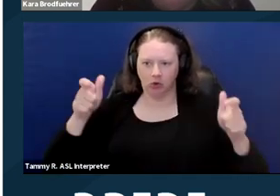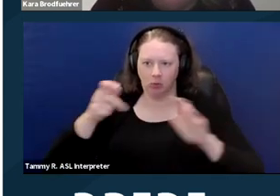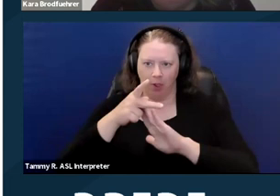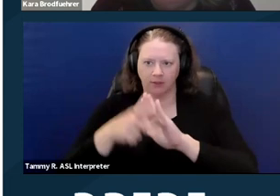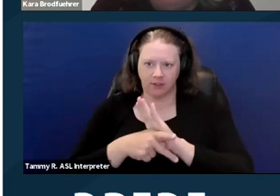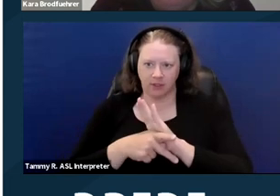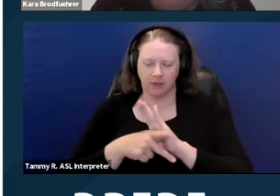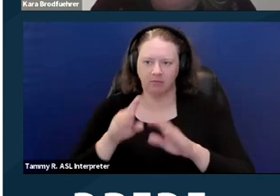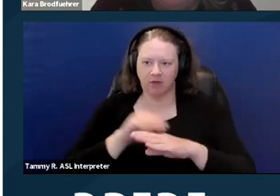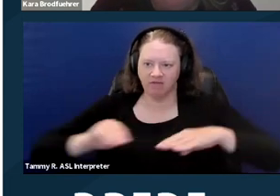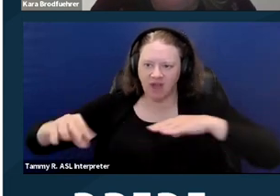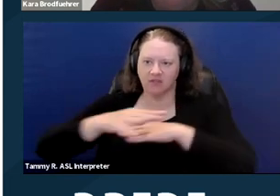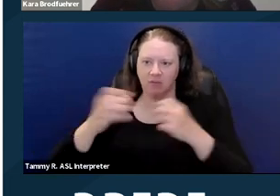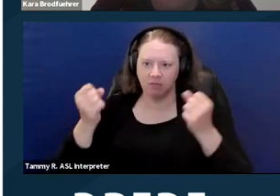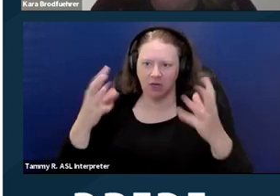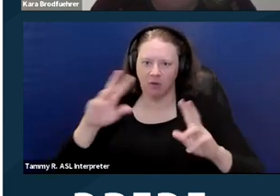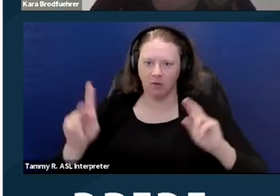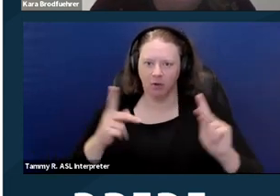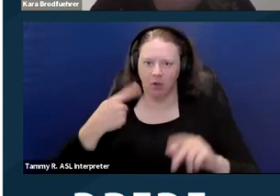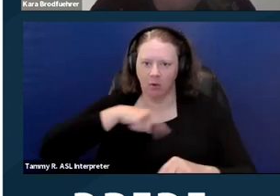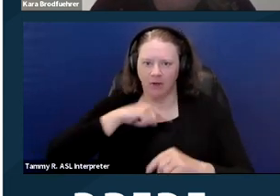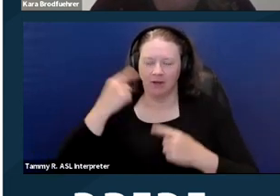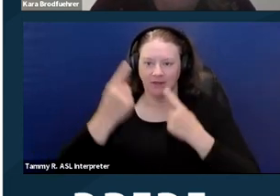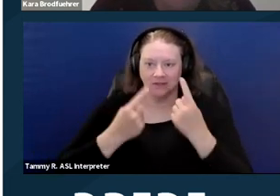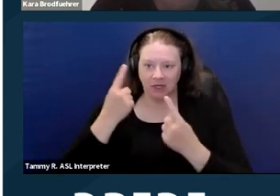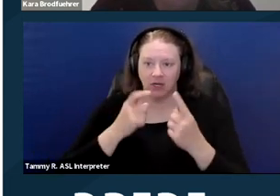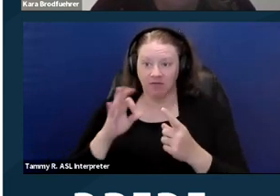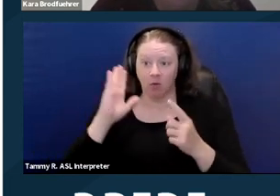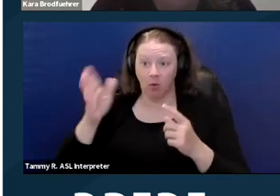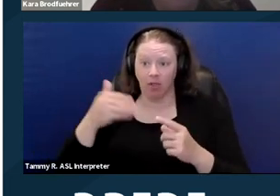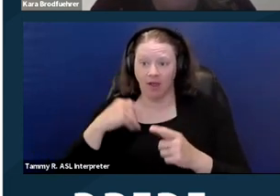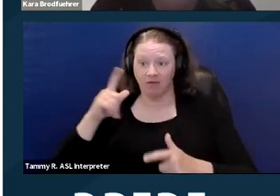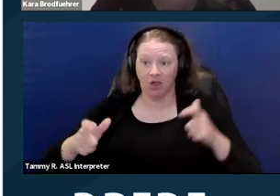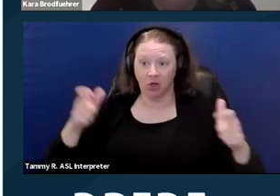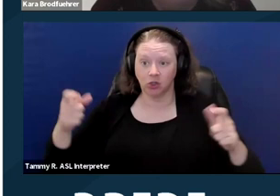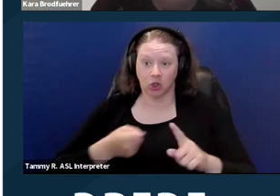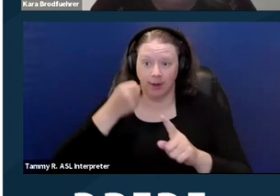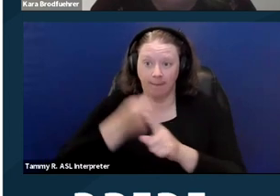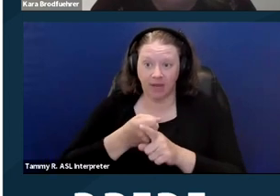And again, we're really gonna consider if it's gonna have a larger impact on people